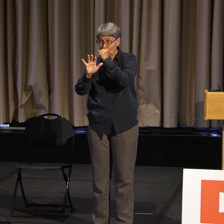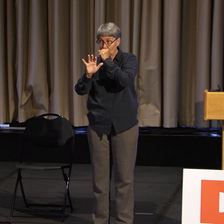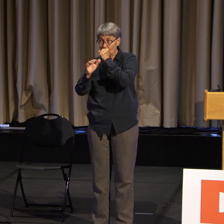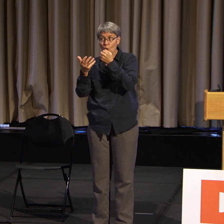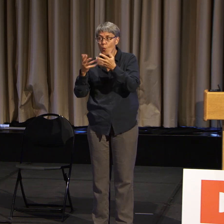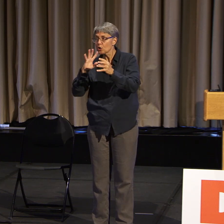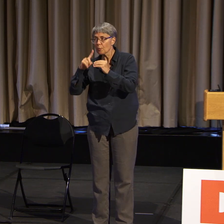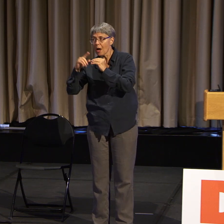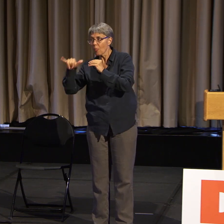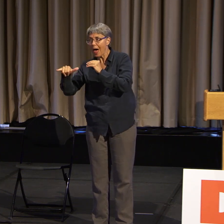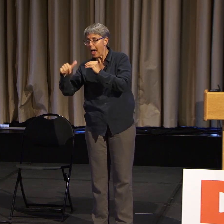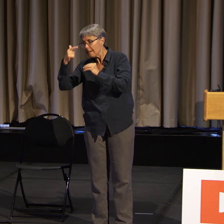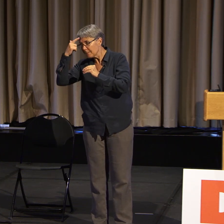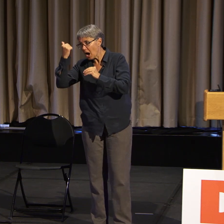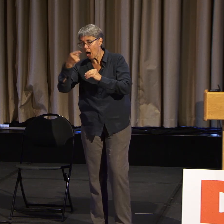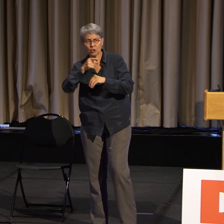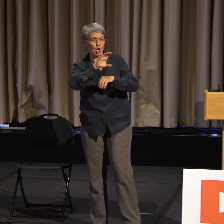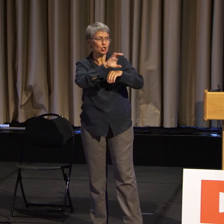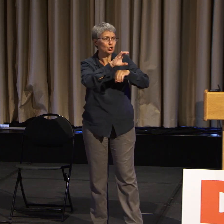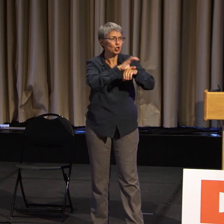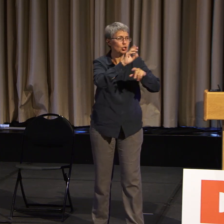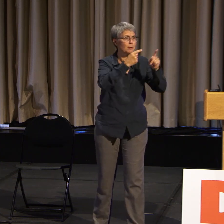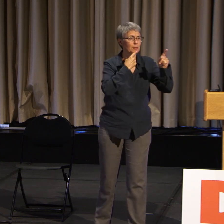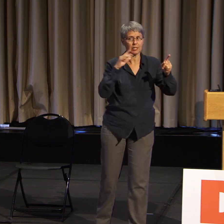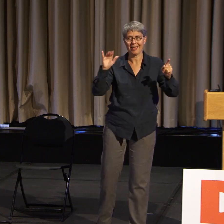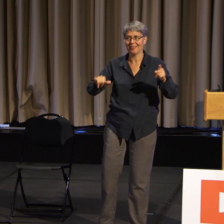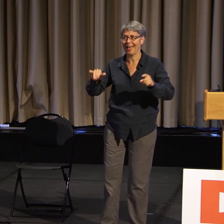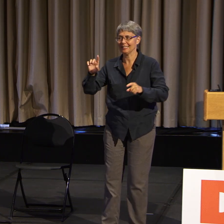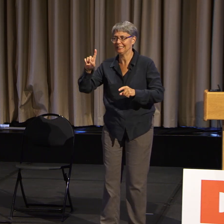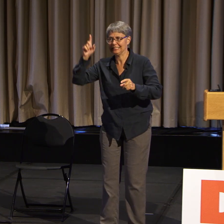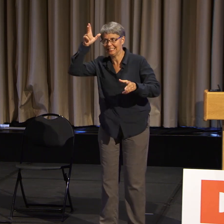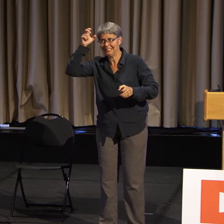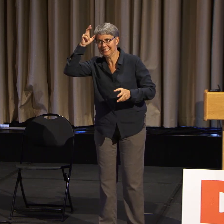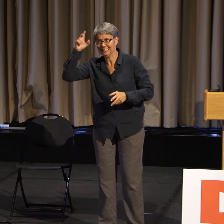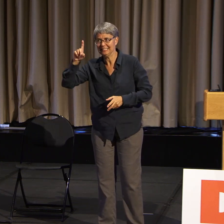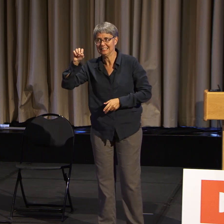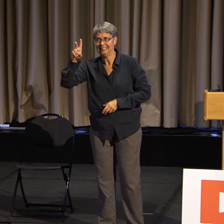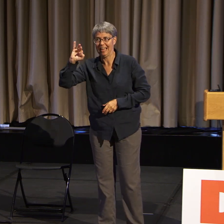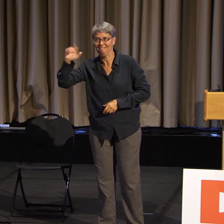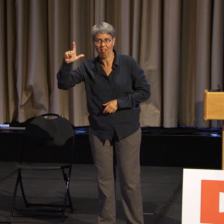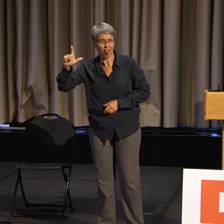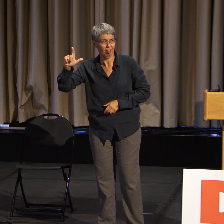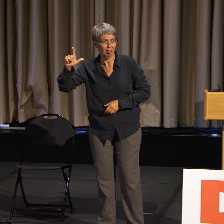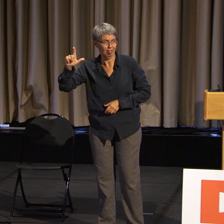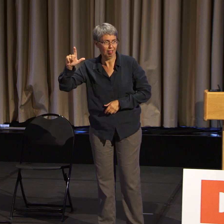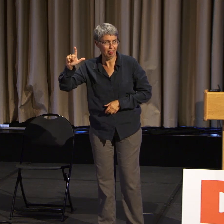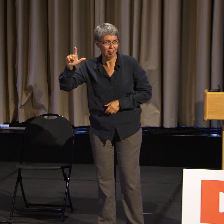and they say, oh, that's just the devil. Pray that devil away.